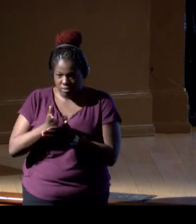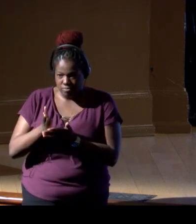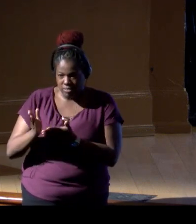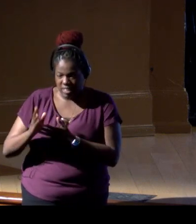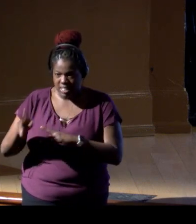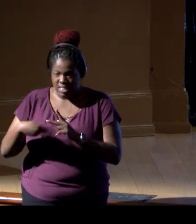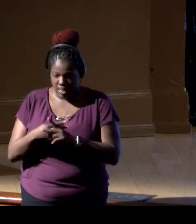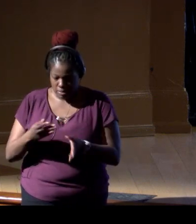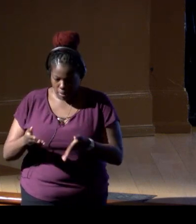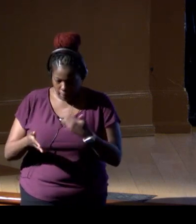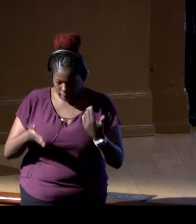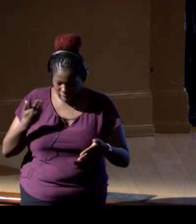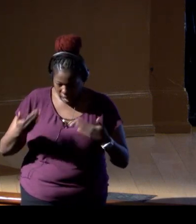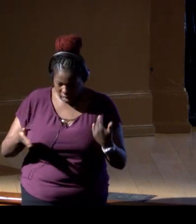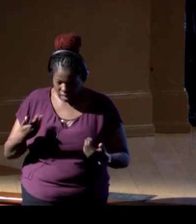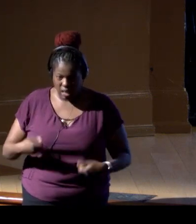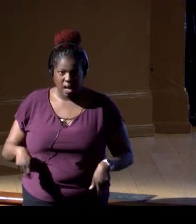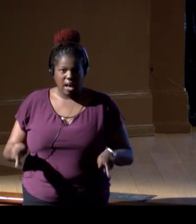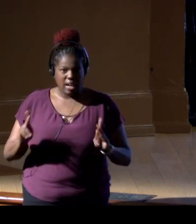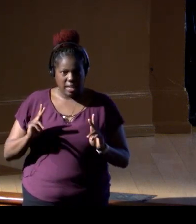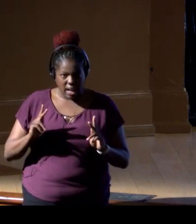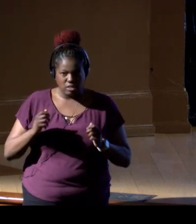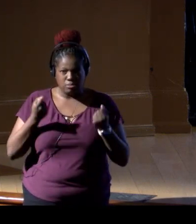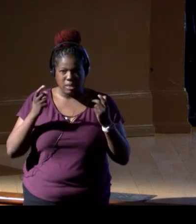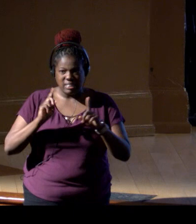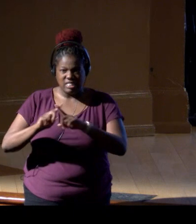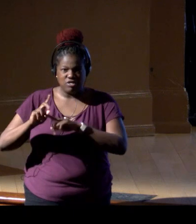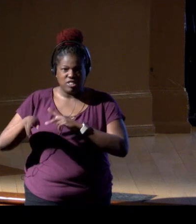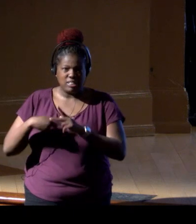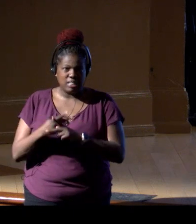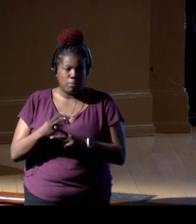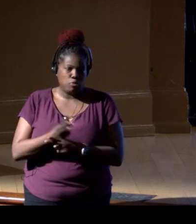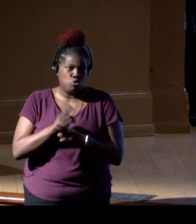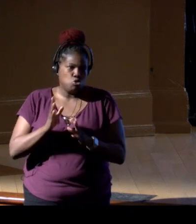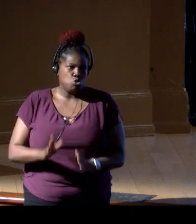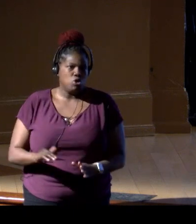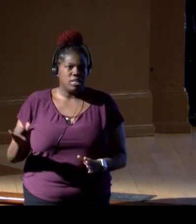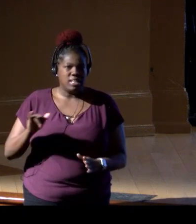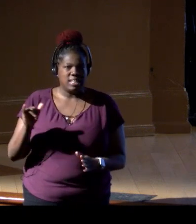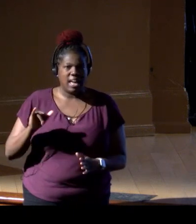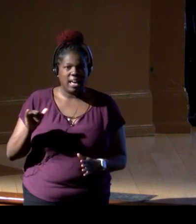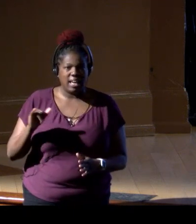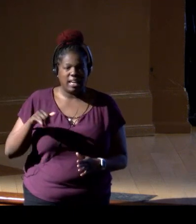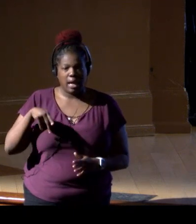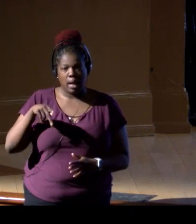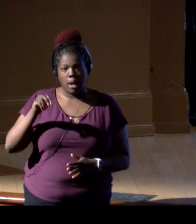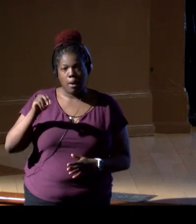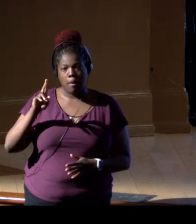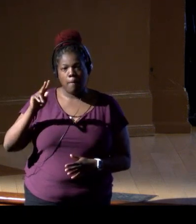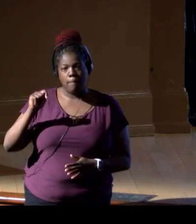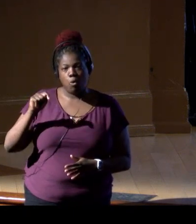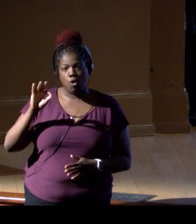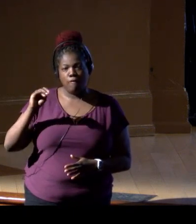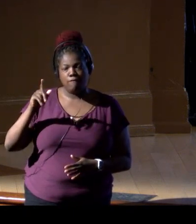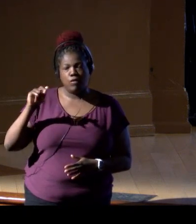lends itself to a diversity of users. It kind of is, it's kind of like a hedge, a portfolio hedge in case science shifts.